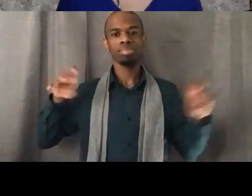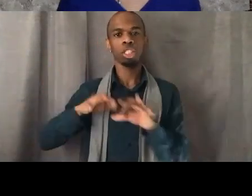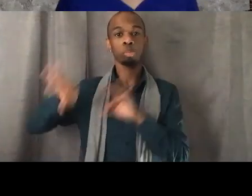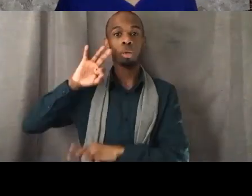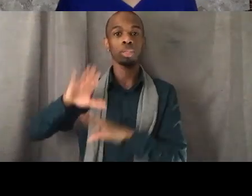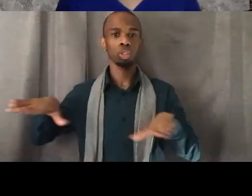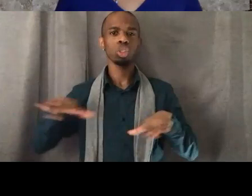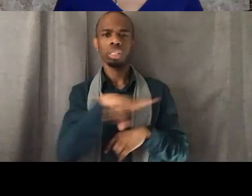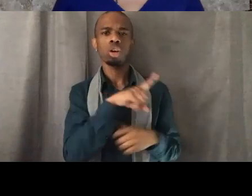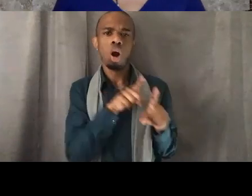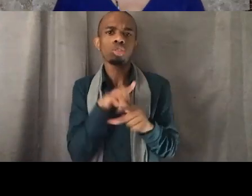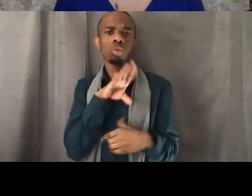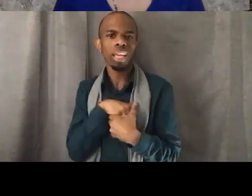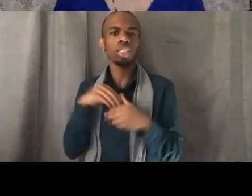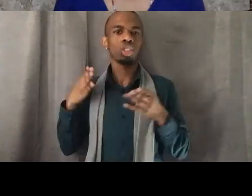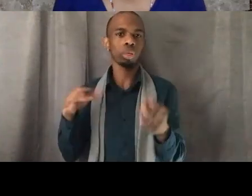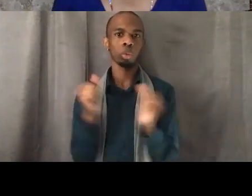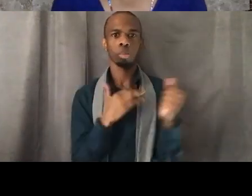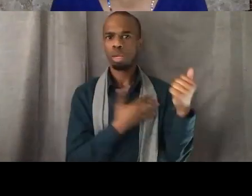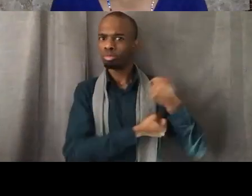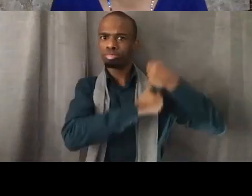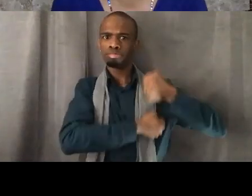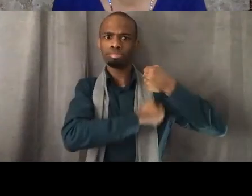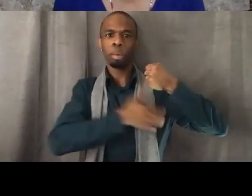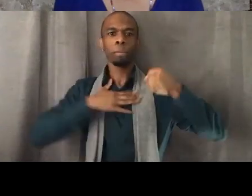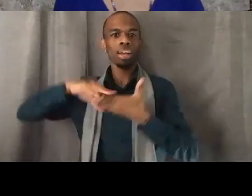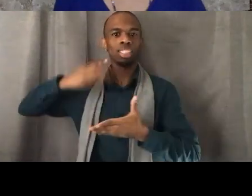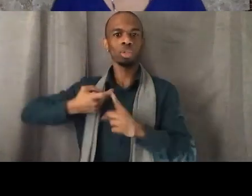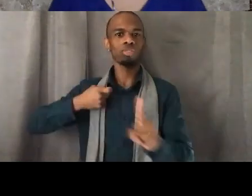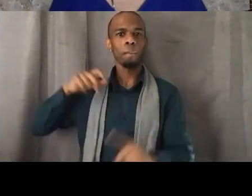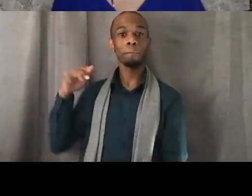they're my students from Pan African Studies at Cal State LA